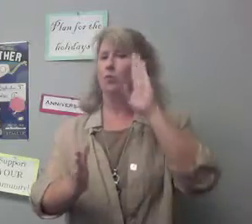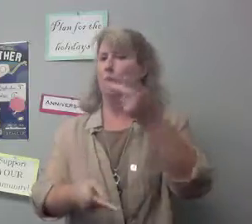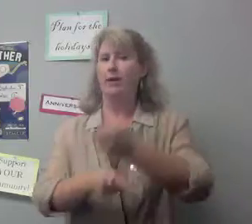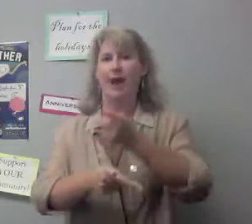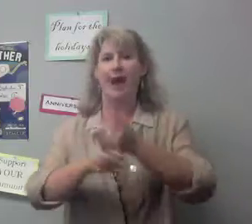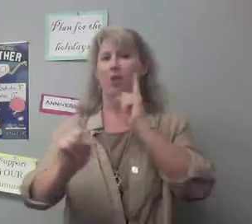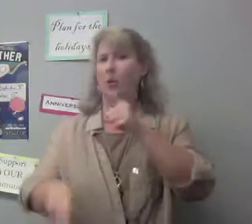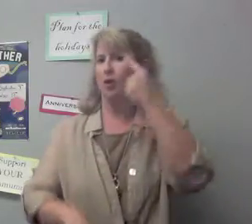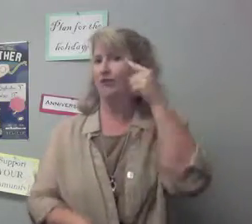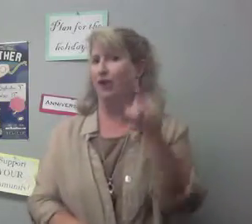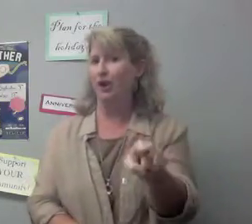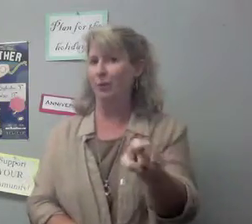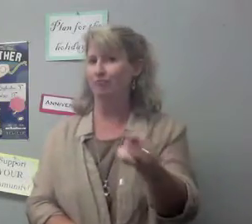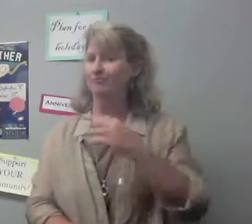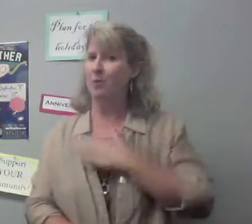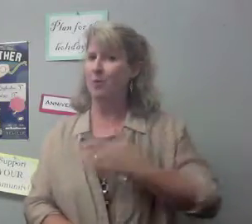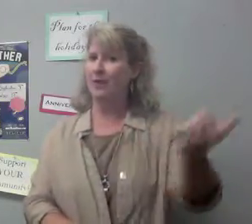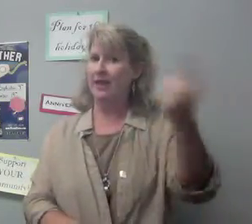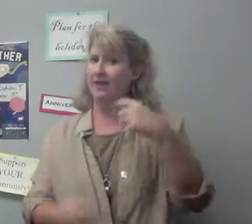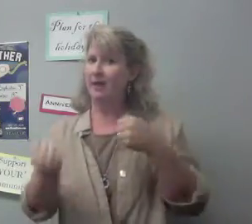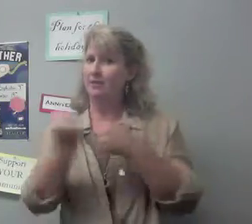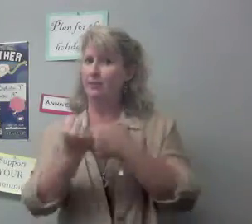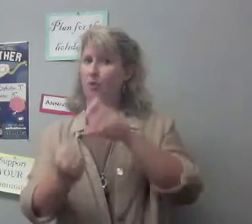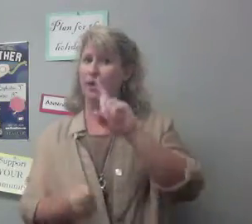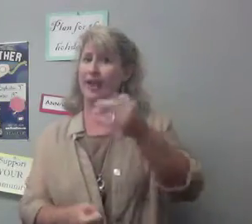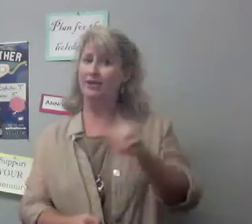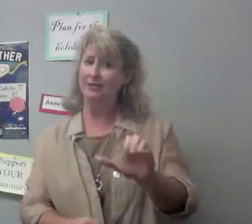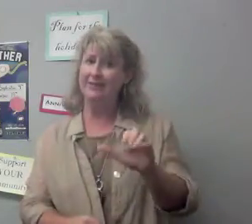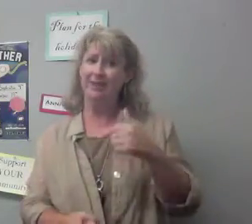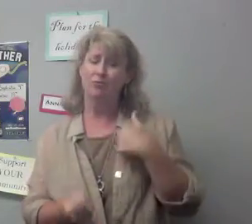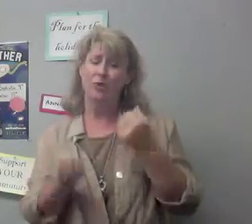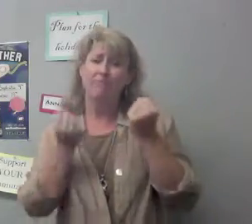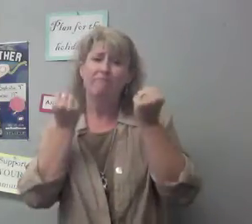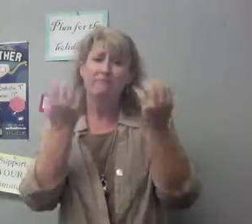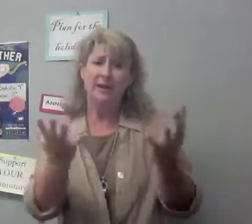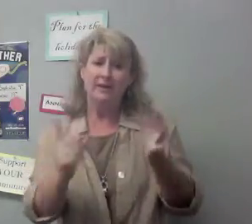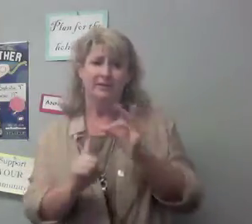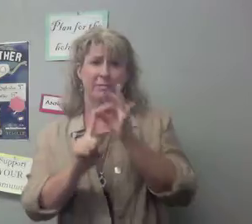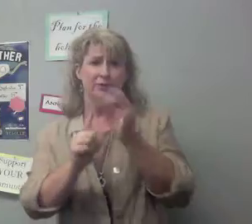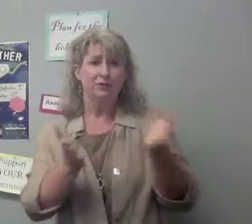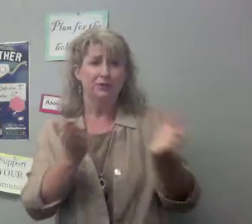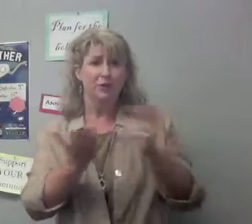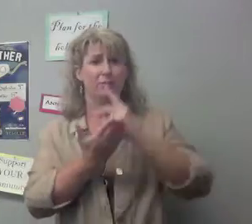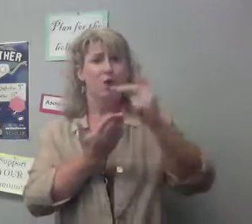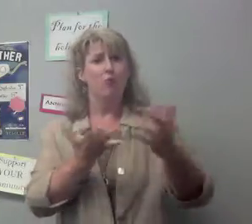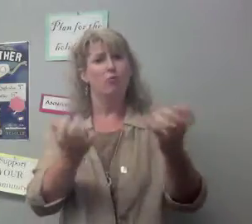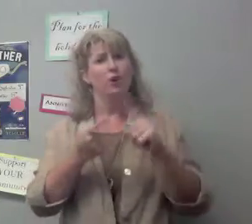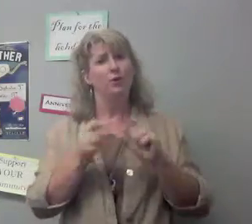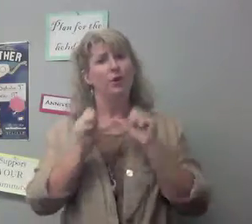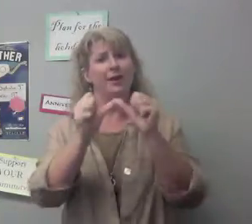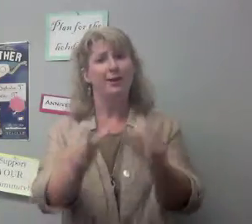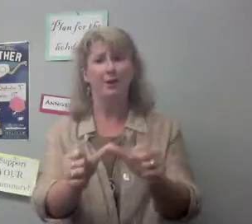We will take care of your orders for you. Please come support DHHSC! We have many special services and programs that we want to continue providing.